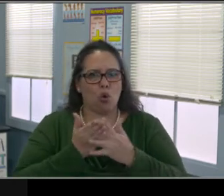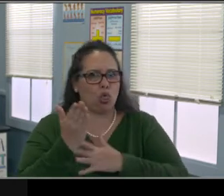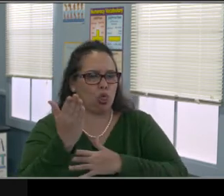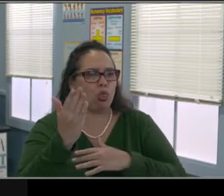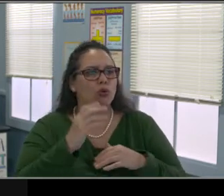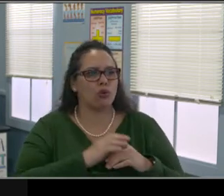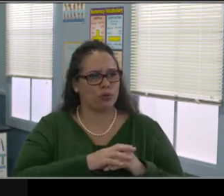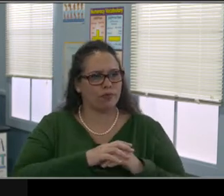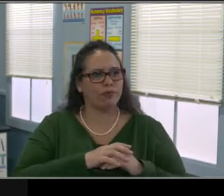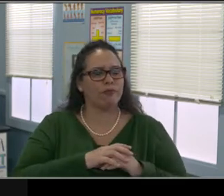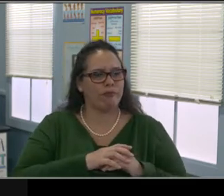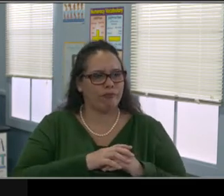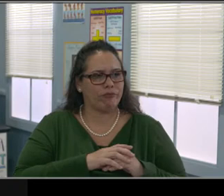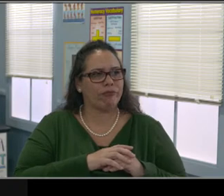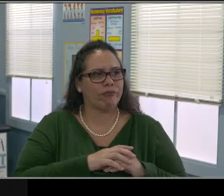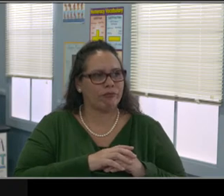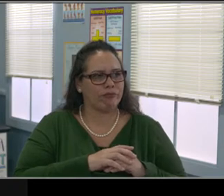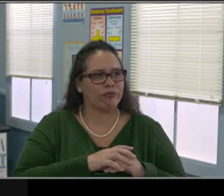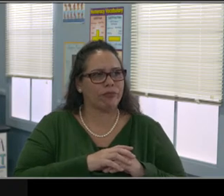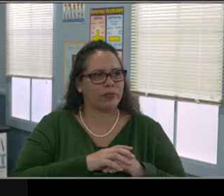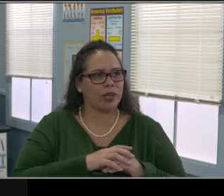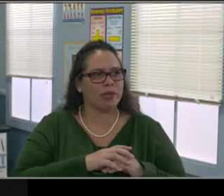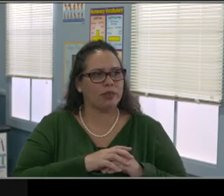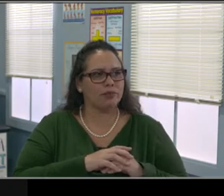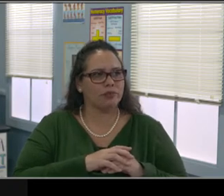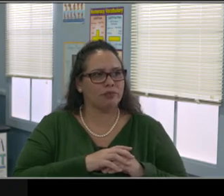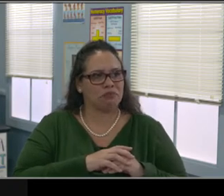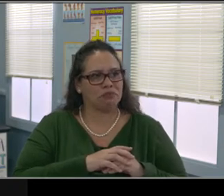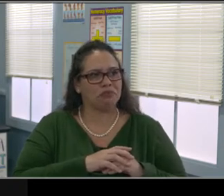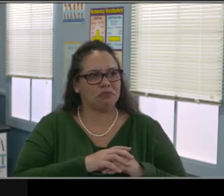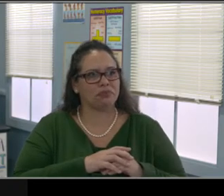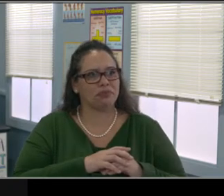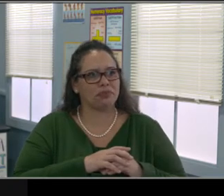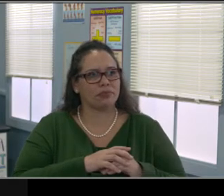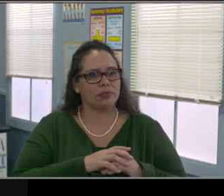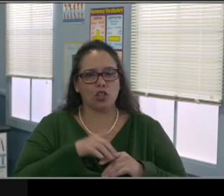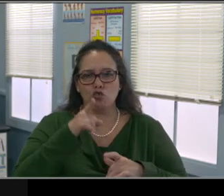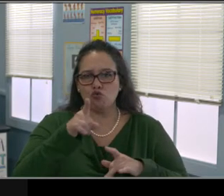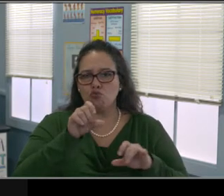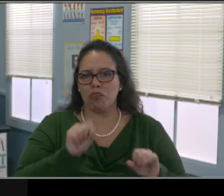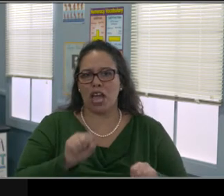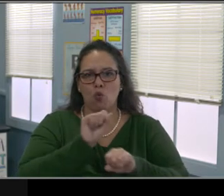what school has which program. If your child is an Ms program,